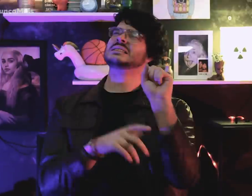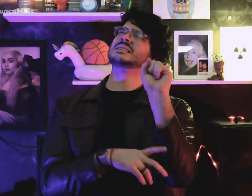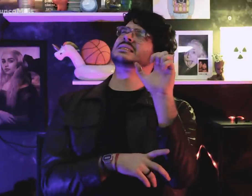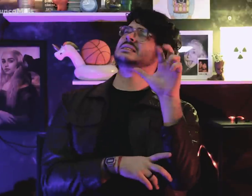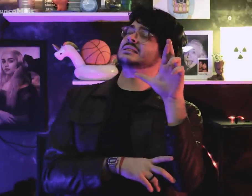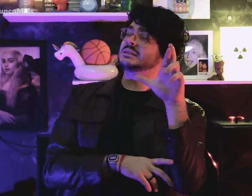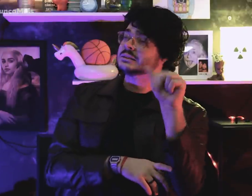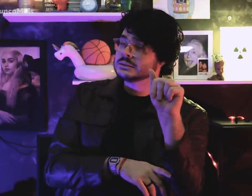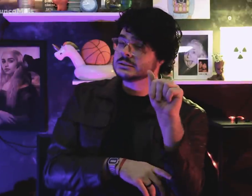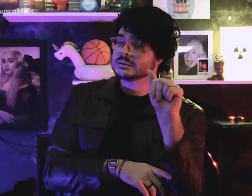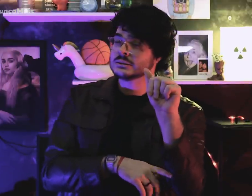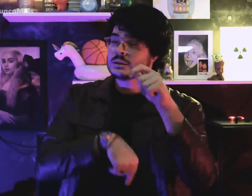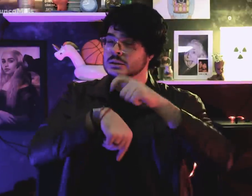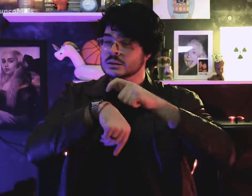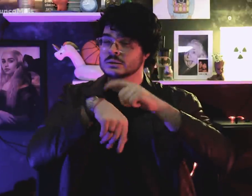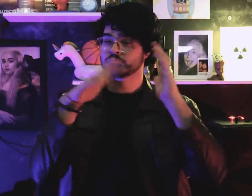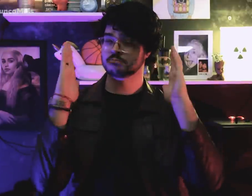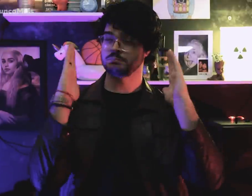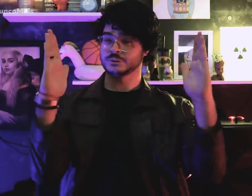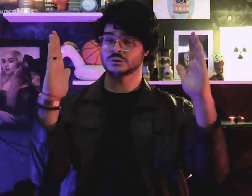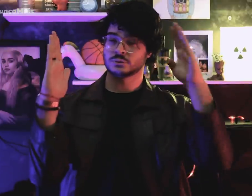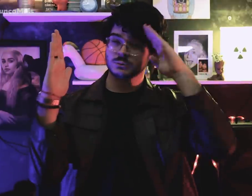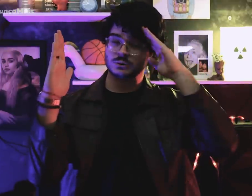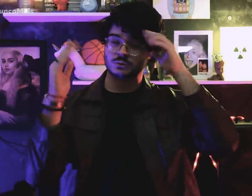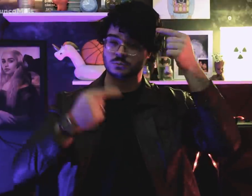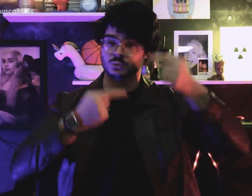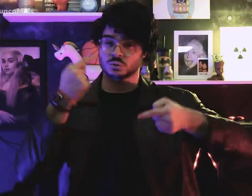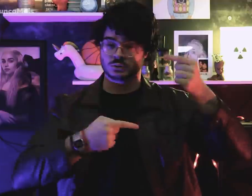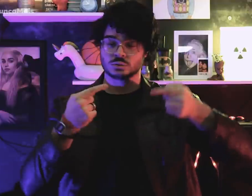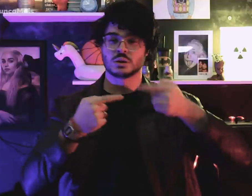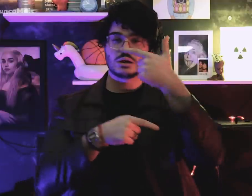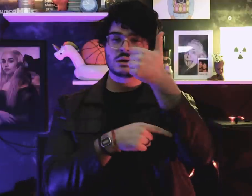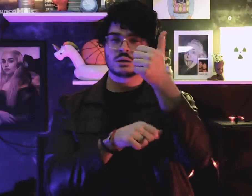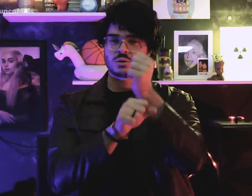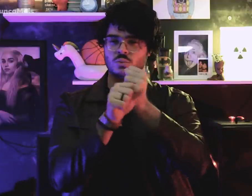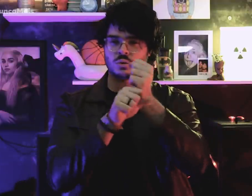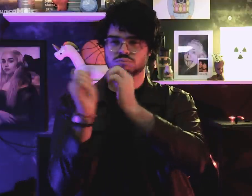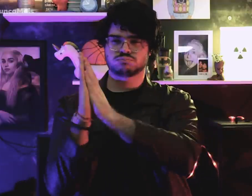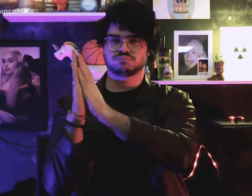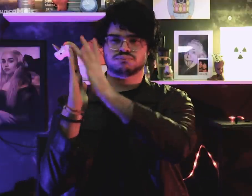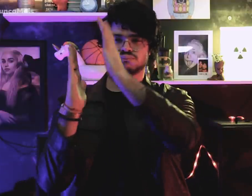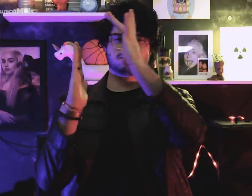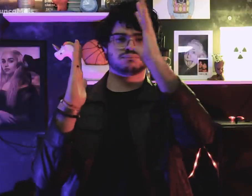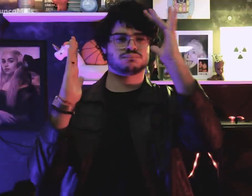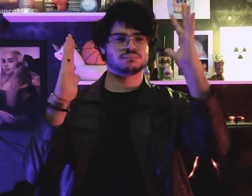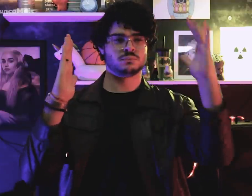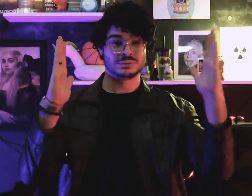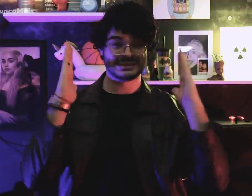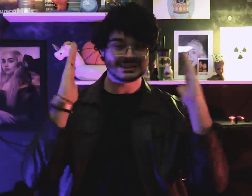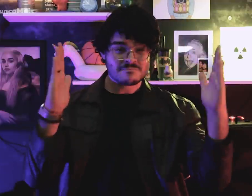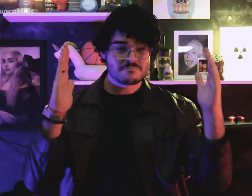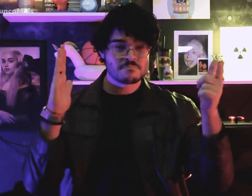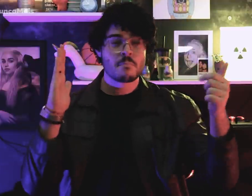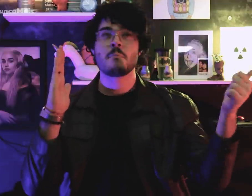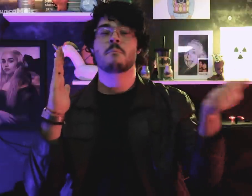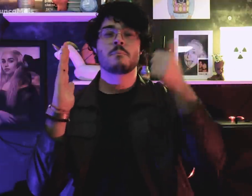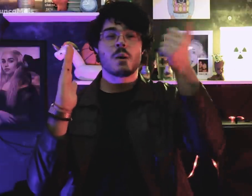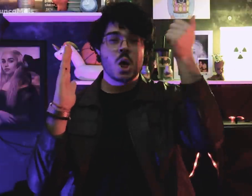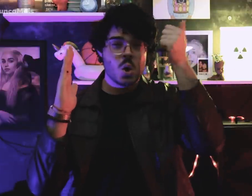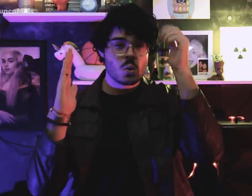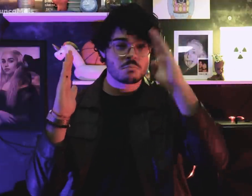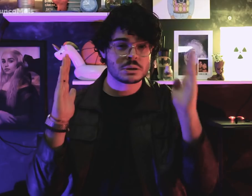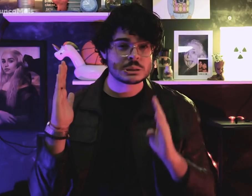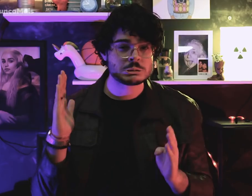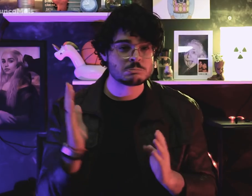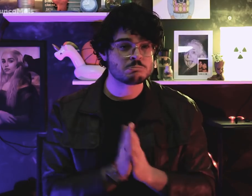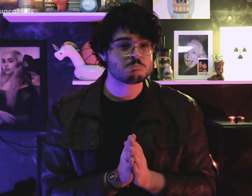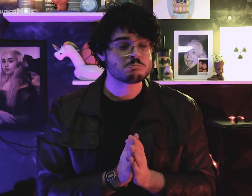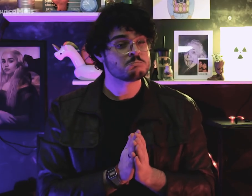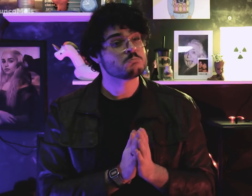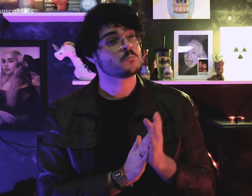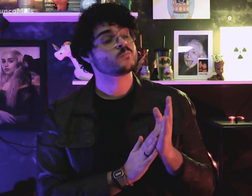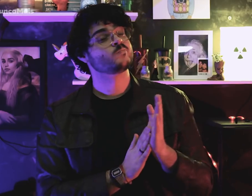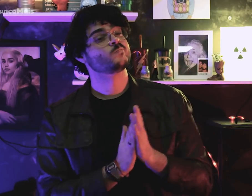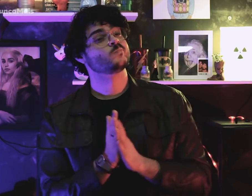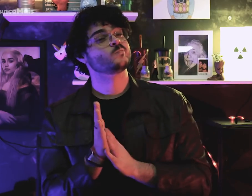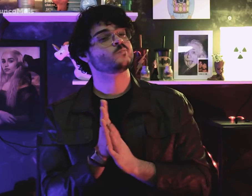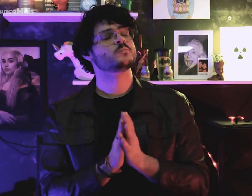Does the 21-year military dictatorship was the best time for Brazil?